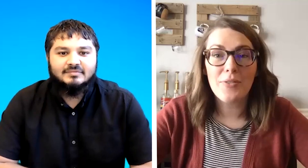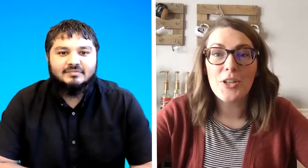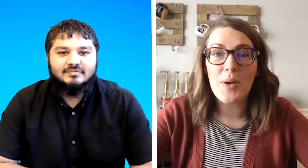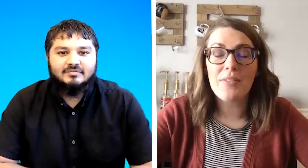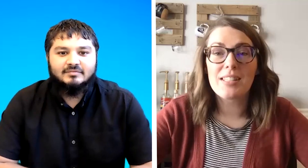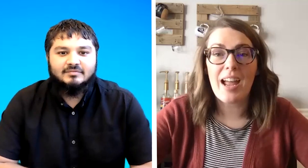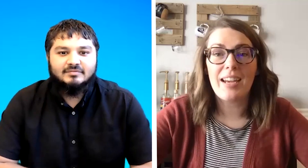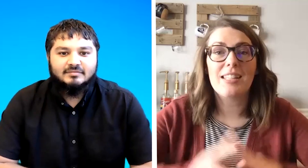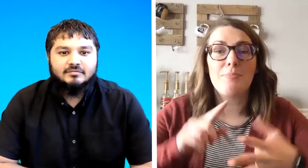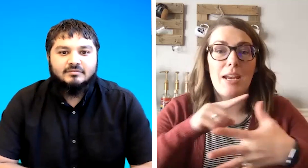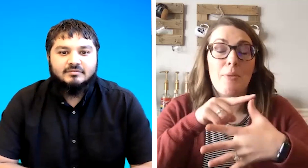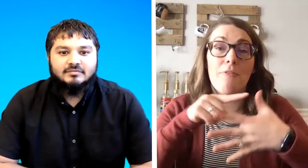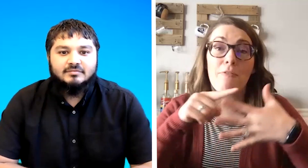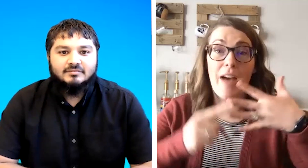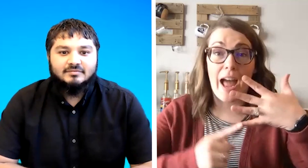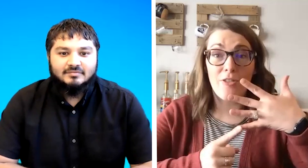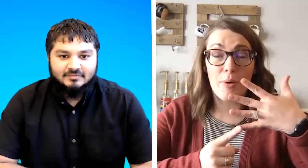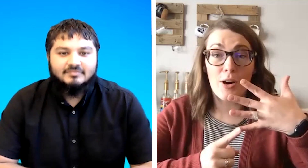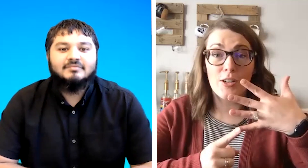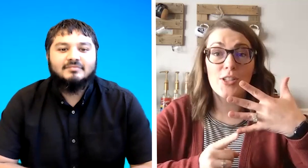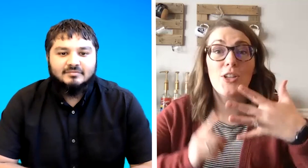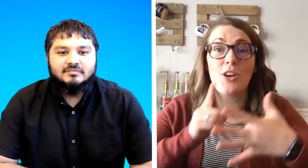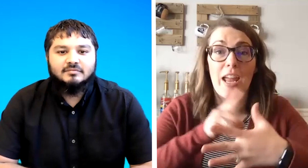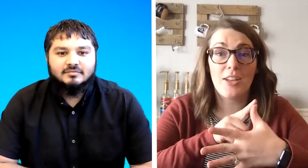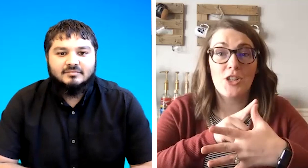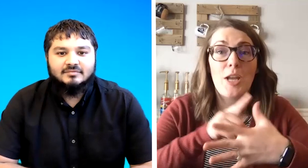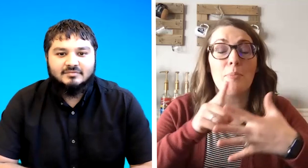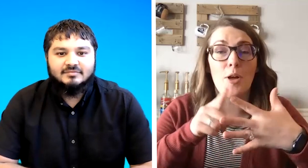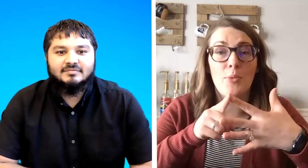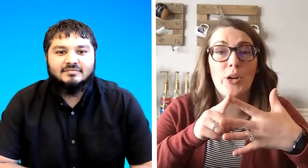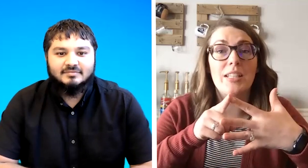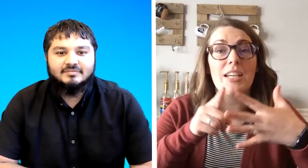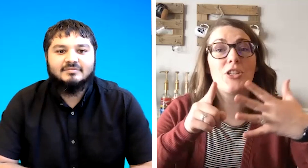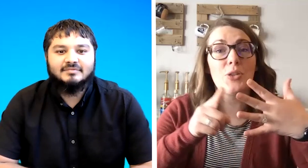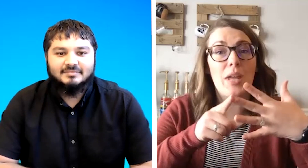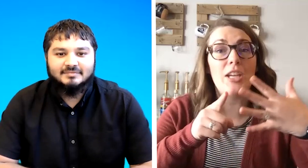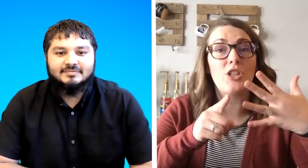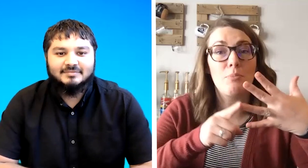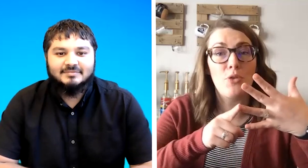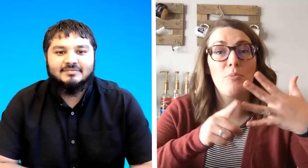you have a sign it's made up of five parts your handshake palm orientation location movement and